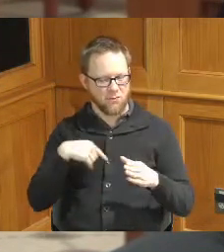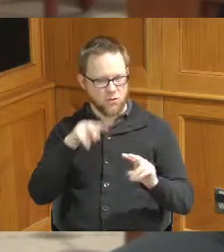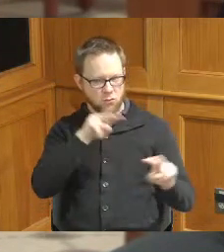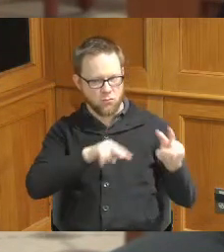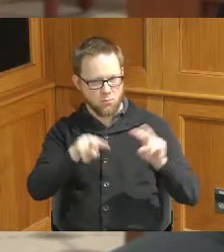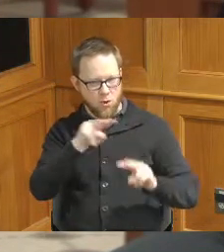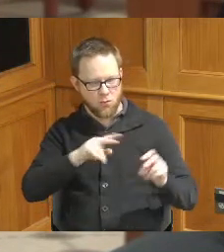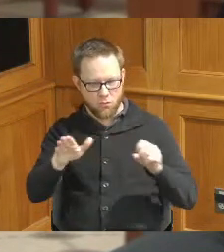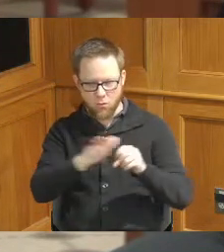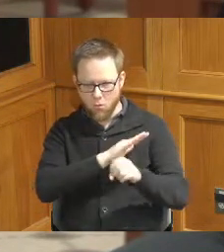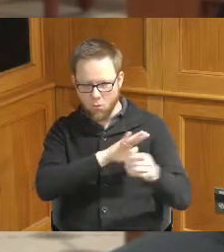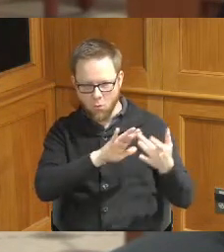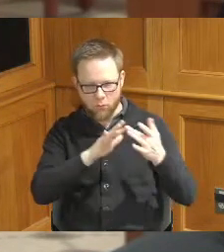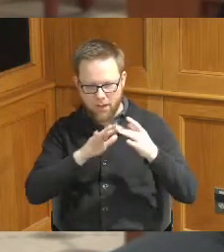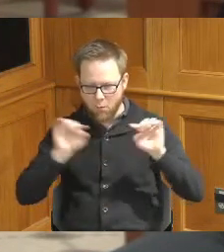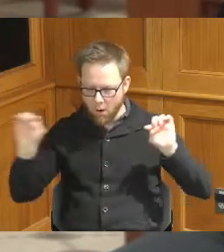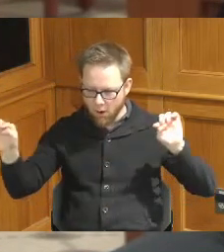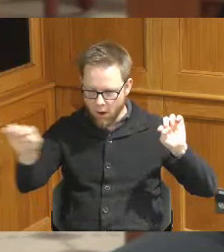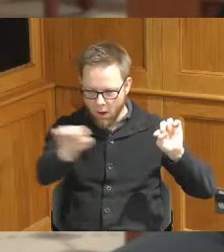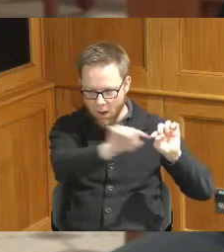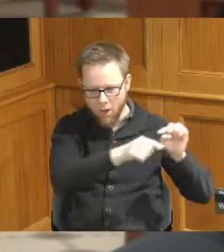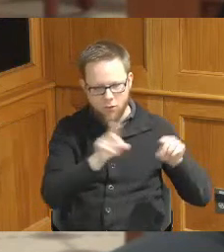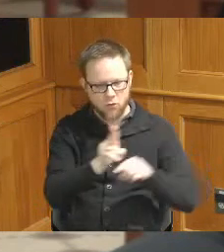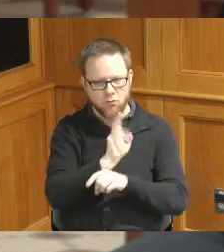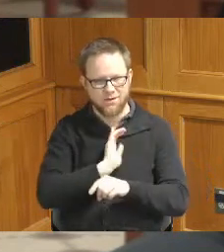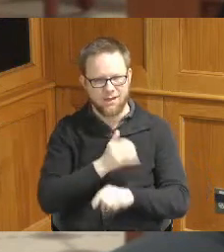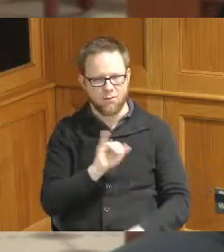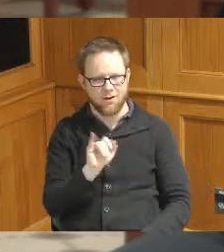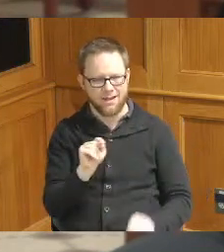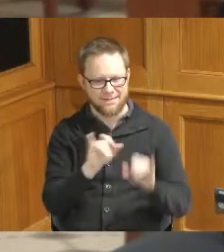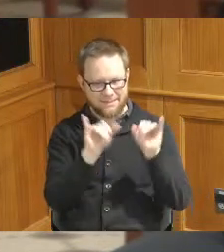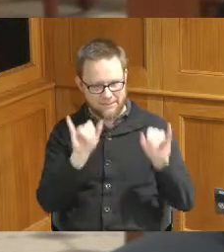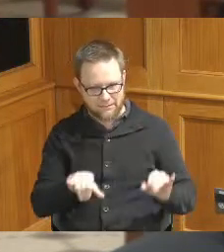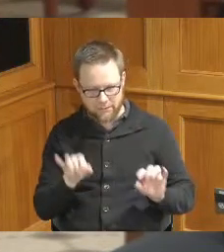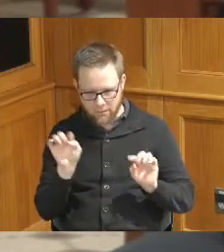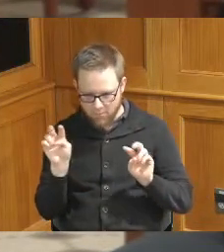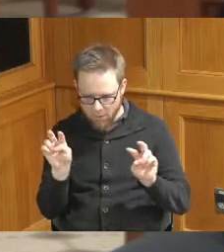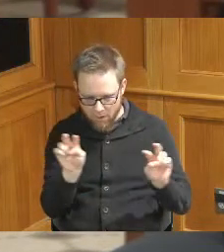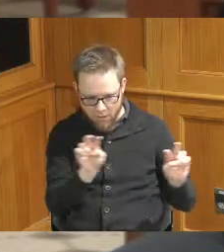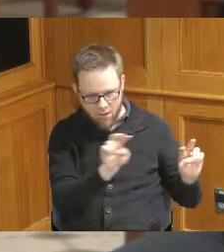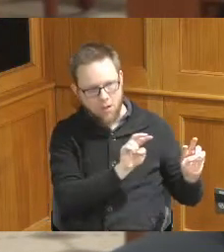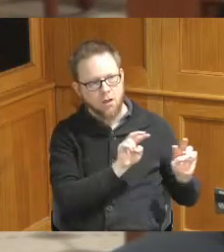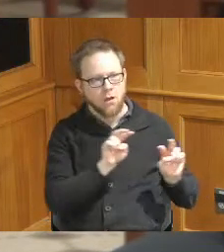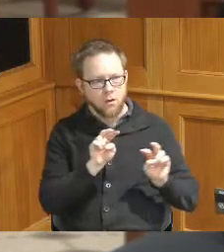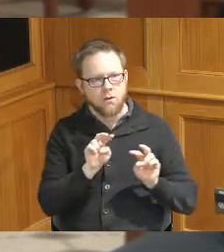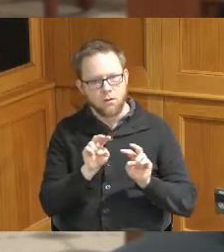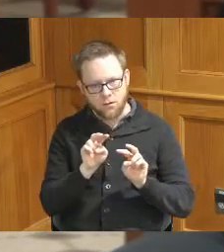entire network through our it system we had to get the bar screens running the conveyor